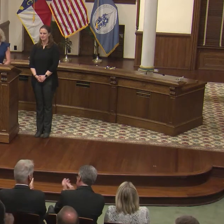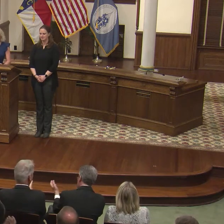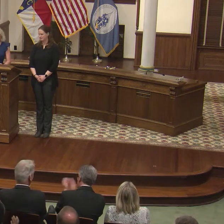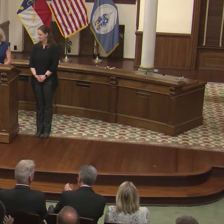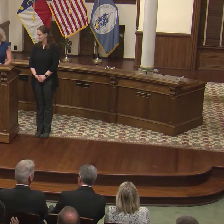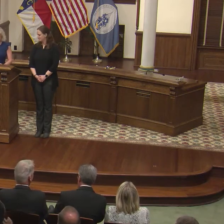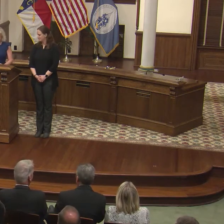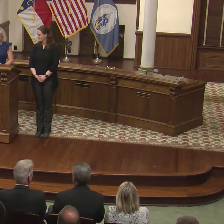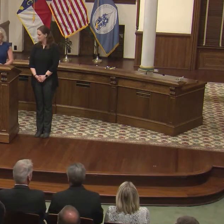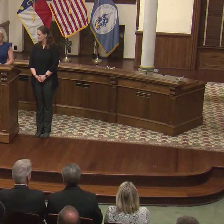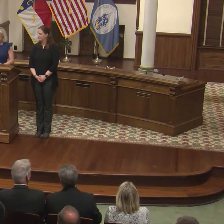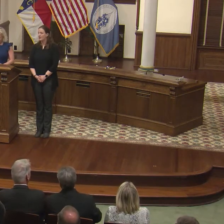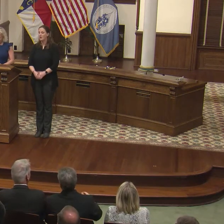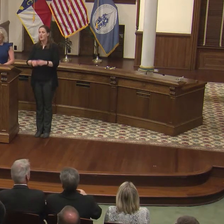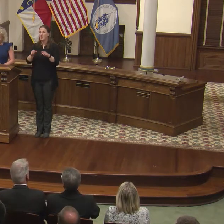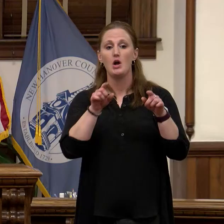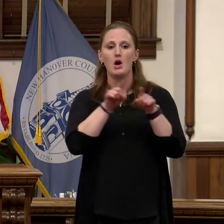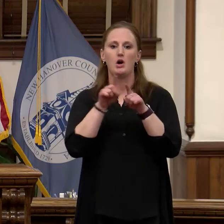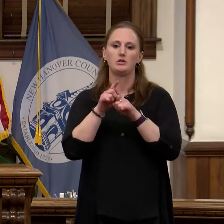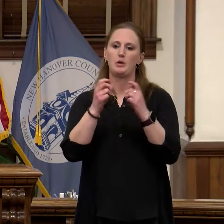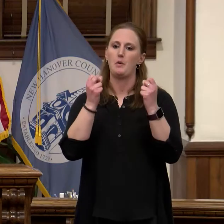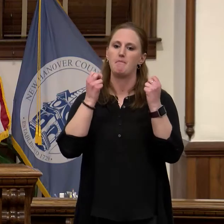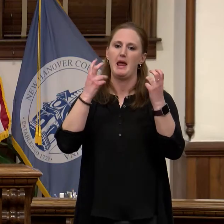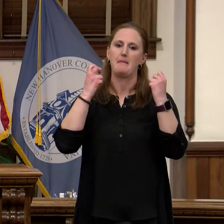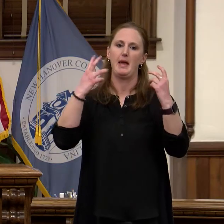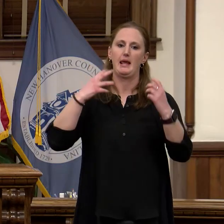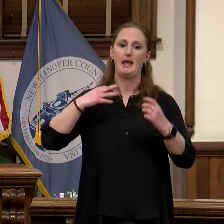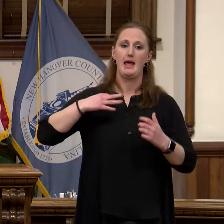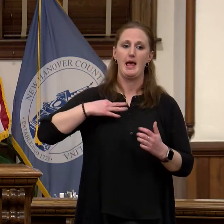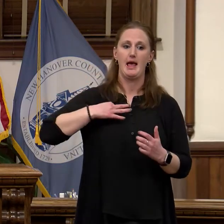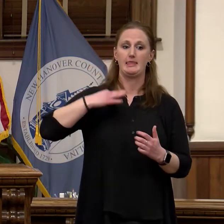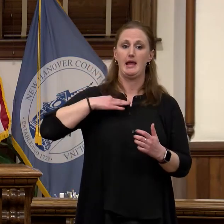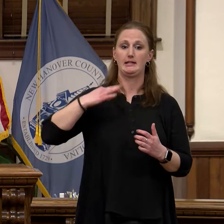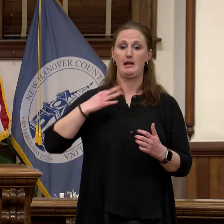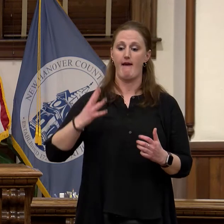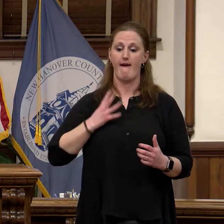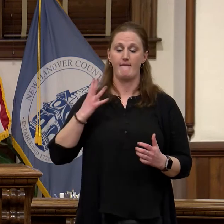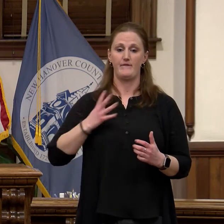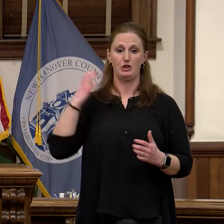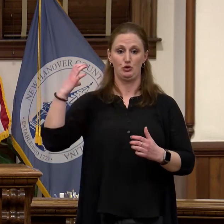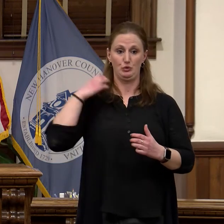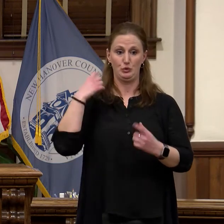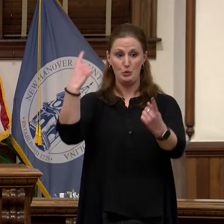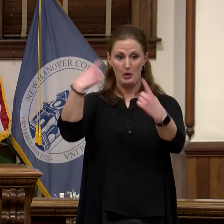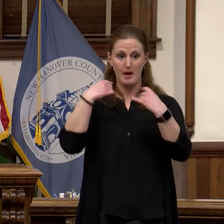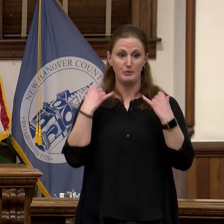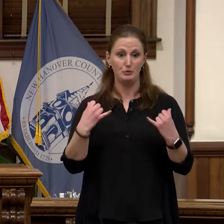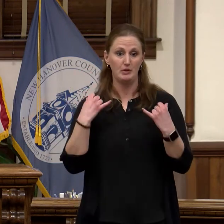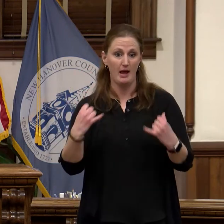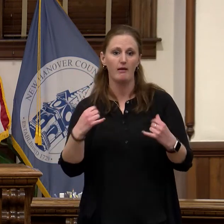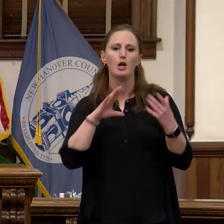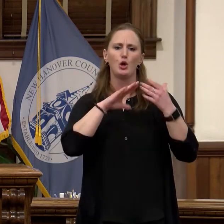We also have numerous elected officials and community leaders who have joined us tonight. I appreciate your partnership and your